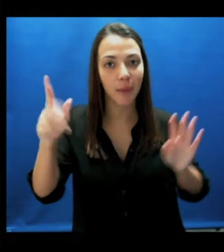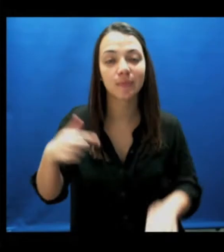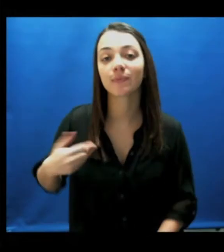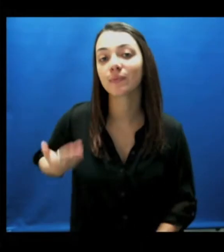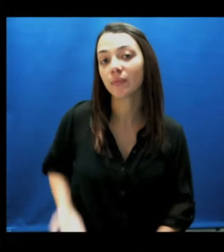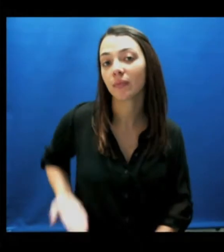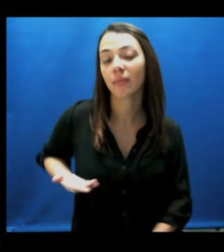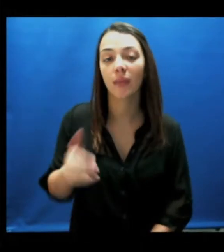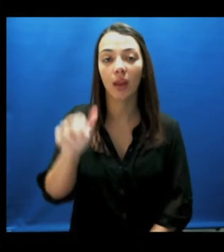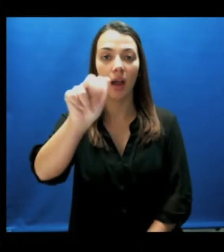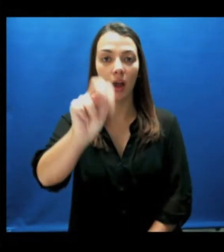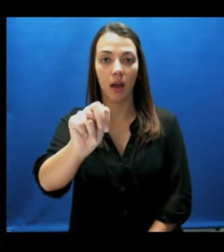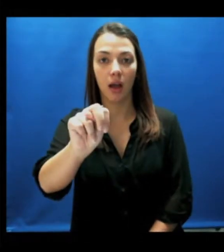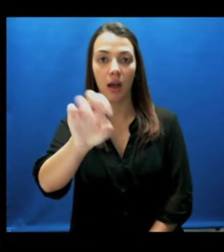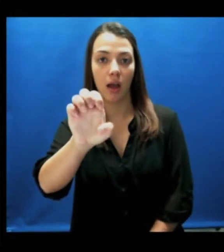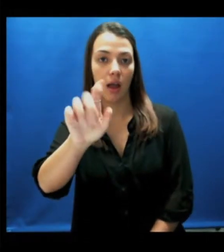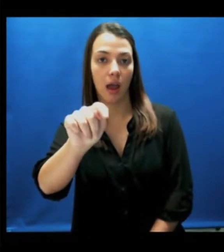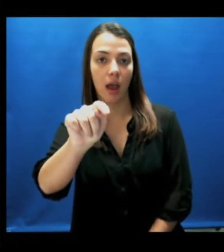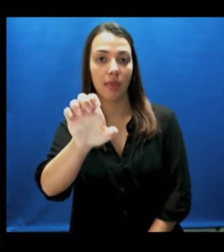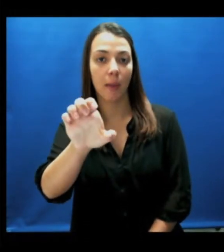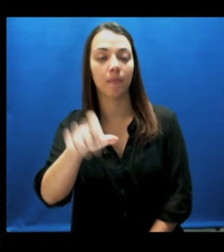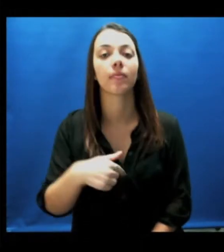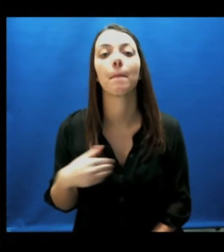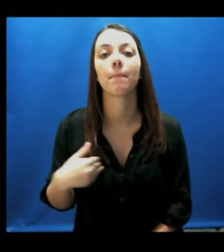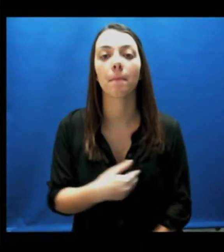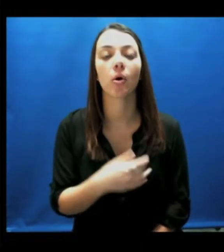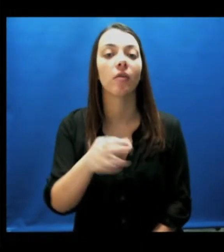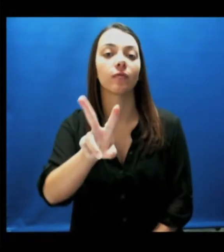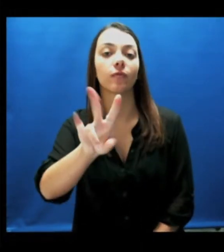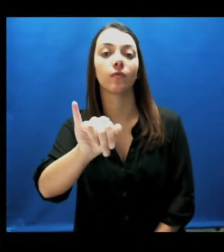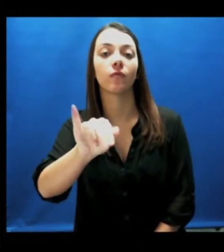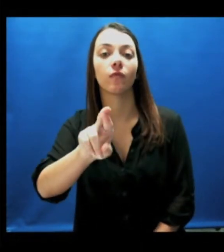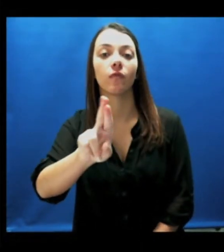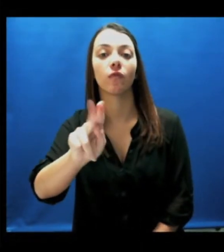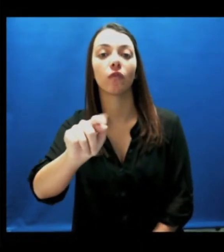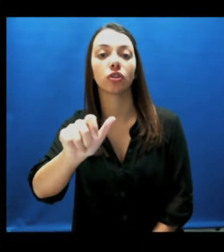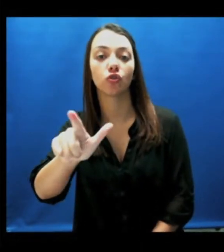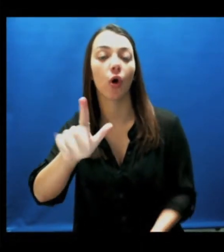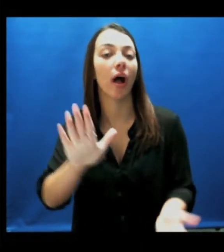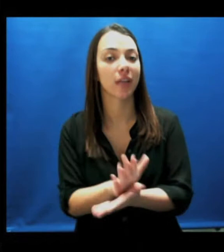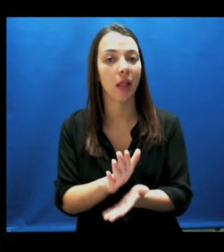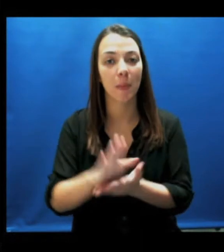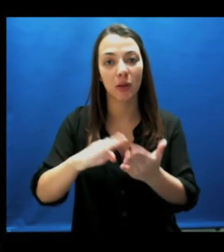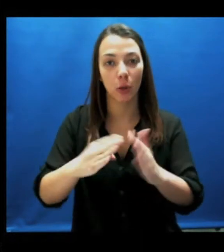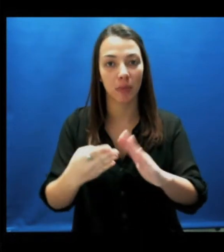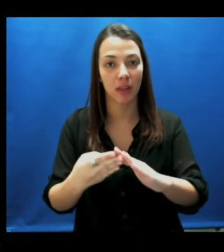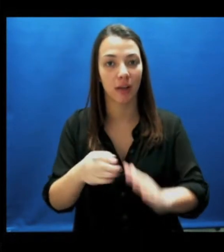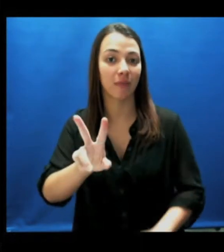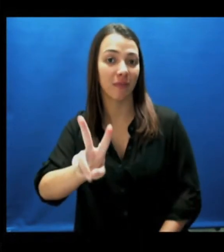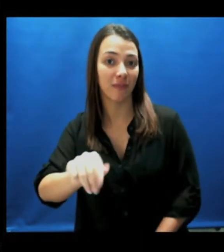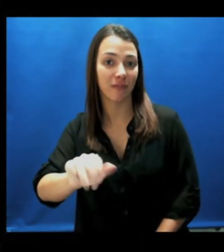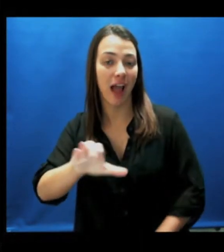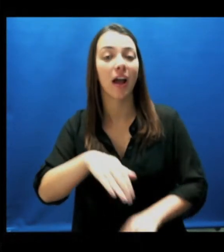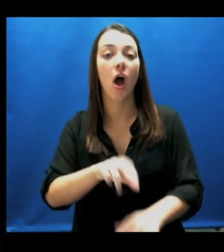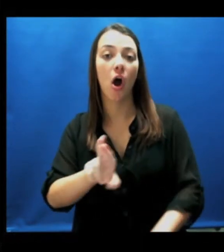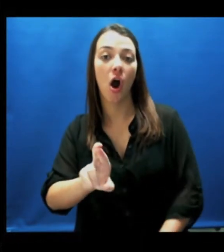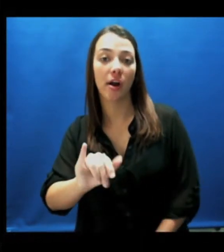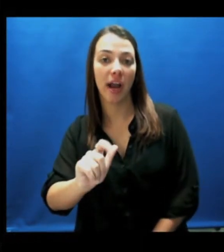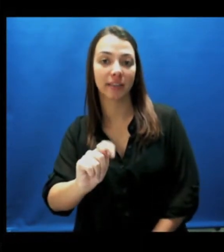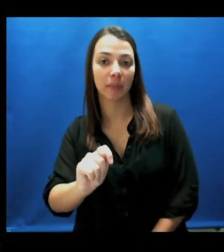Hello, my name is Annette and I am a member of the Virtual Academic Community (VAC) at RIT.